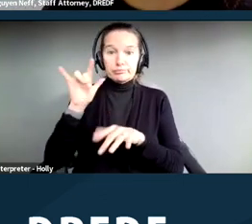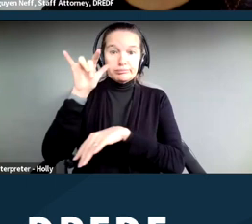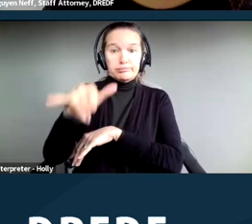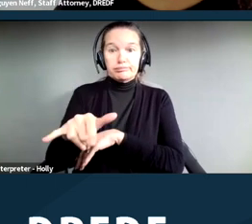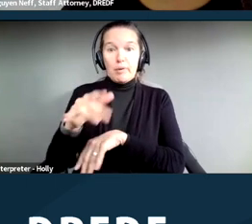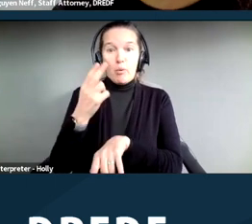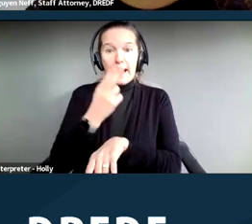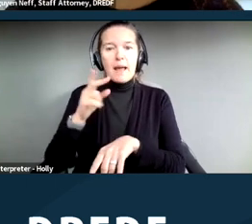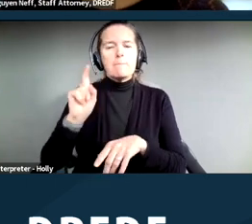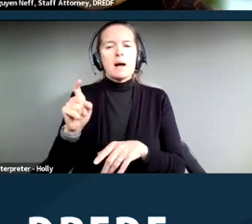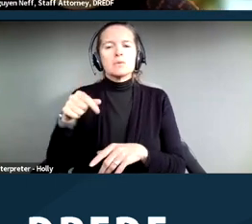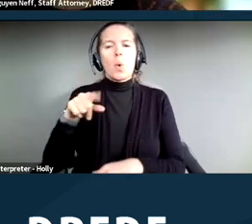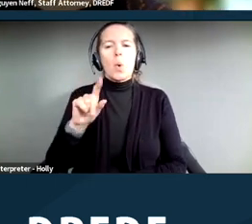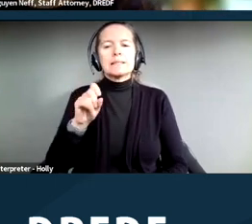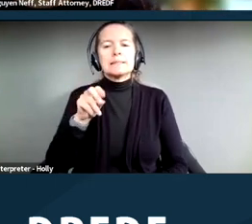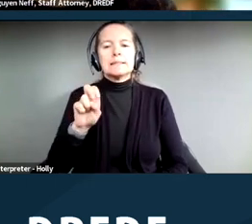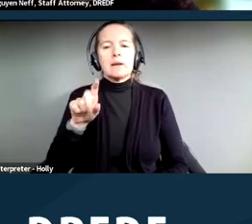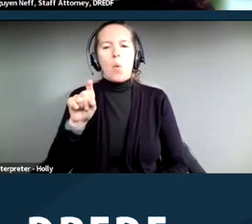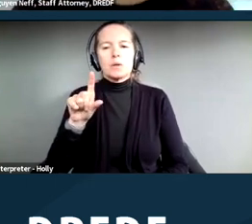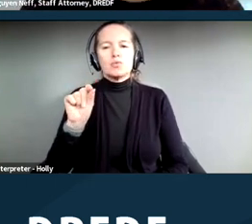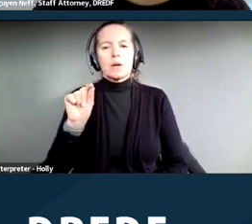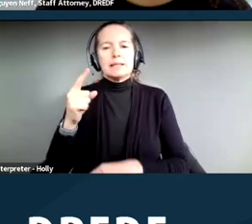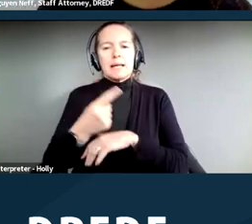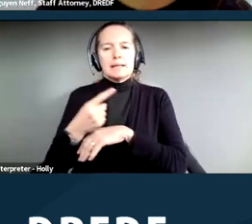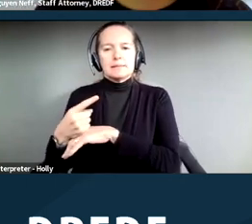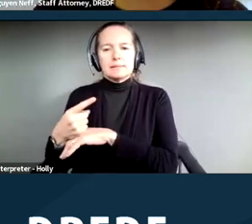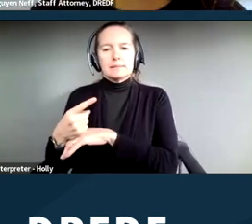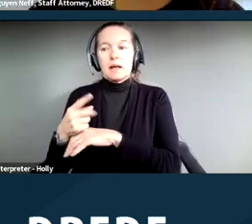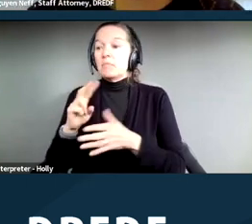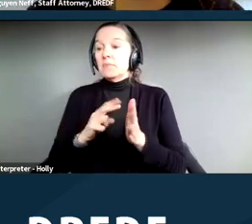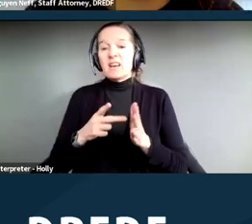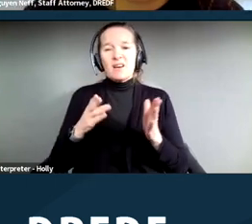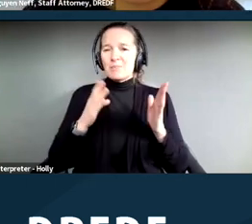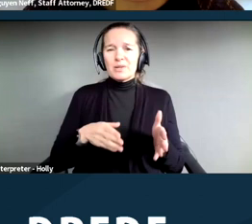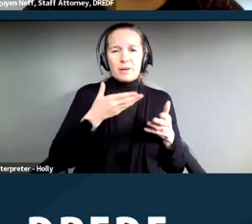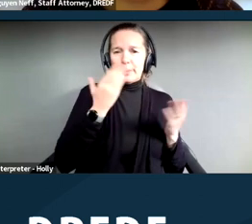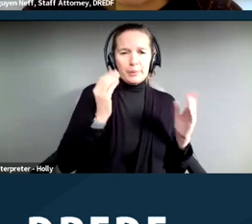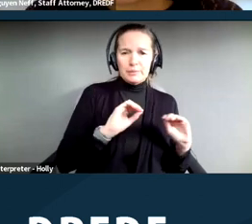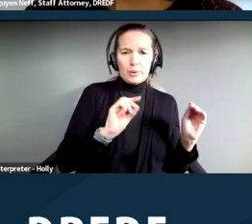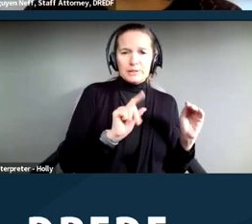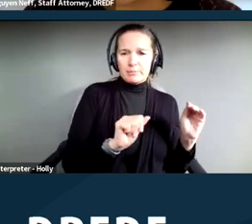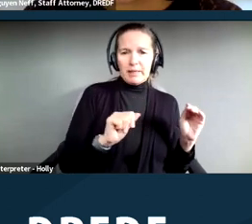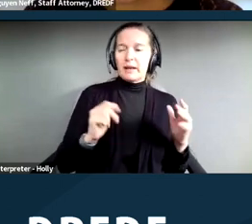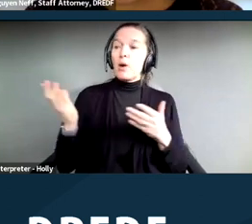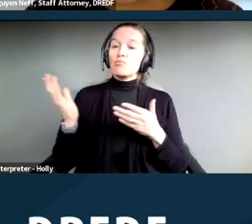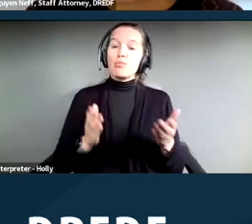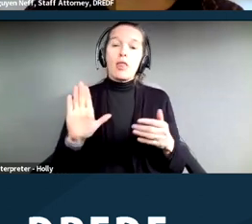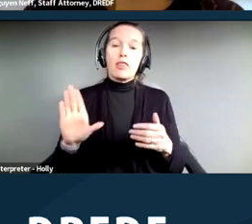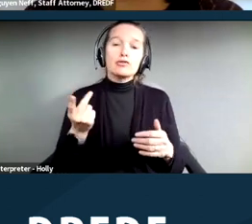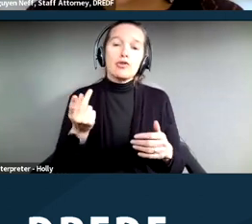Now, for a person without a disability who their dog is there not for ‑‑ to provide a